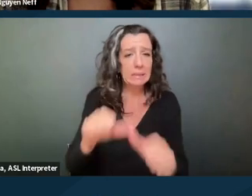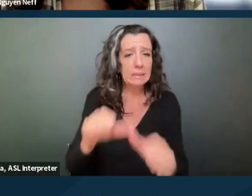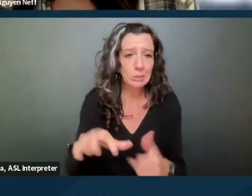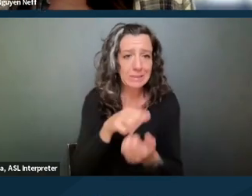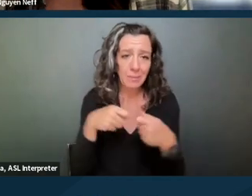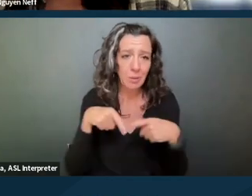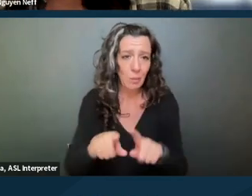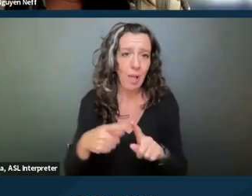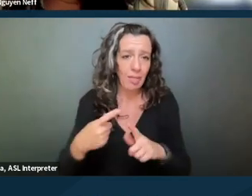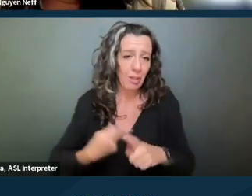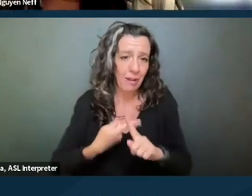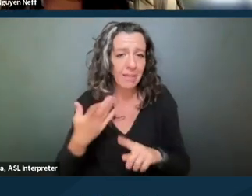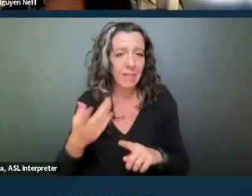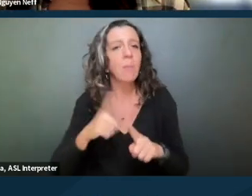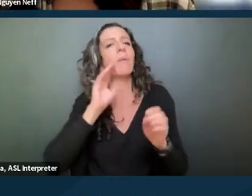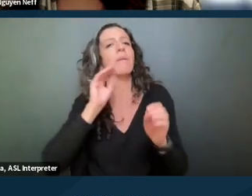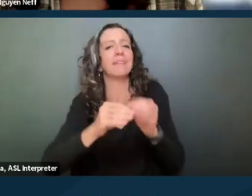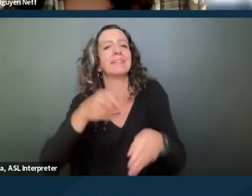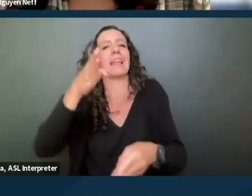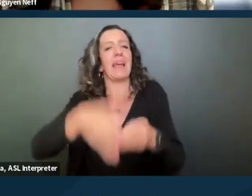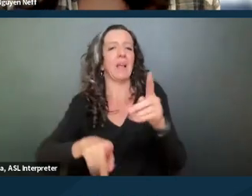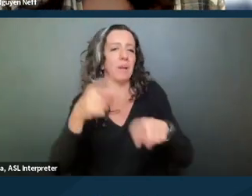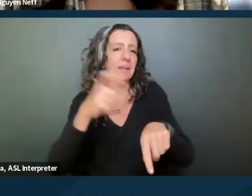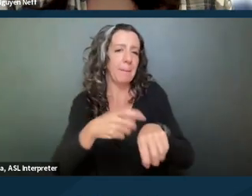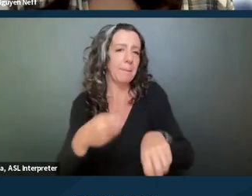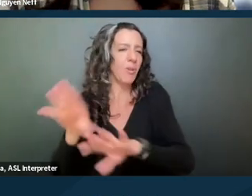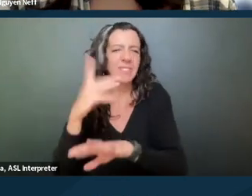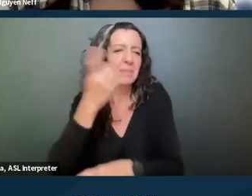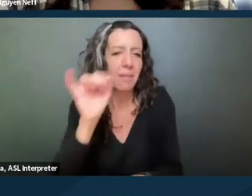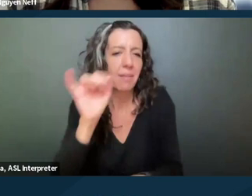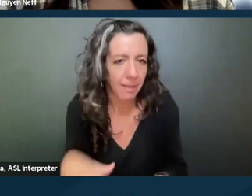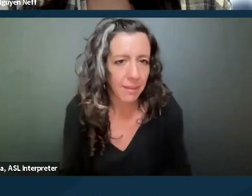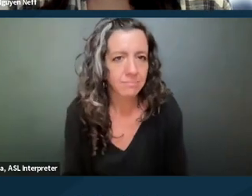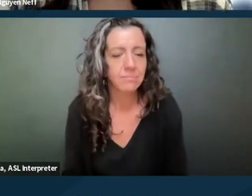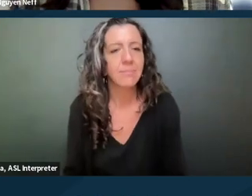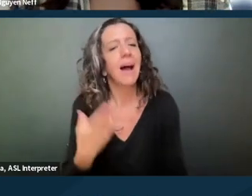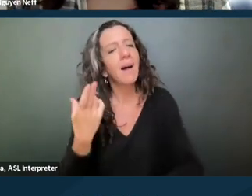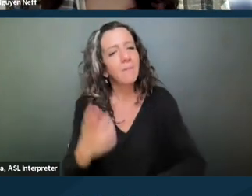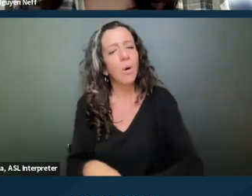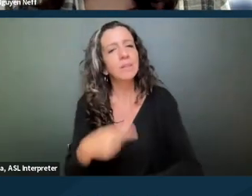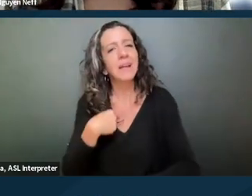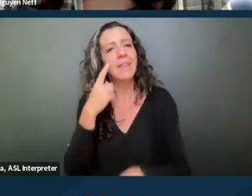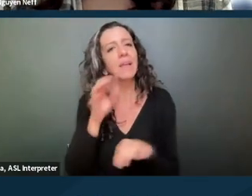but will be fixed at the end of their tenancy, or something like that. And of course I think it's important to think about,